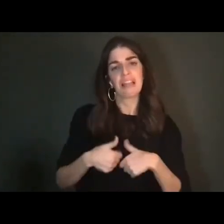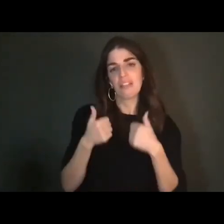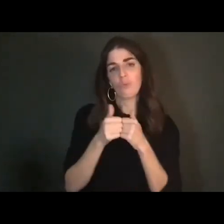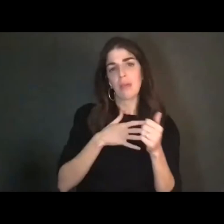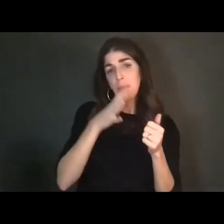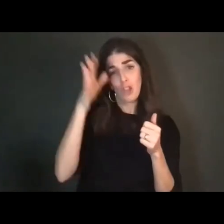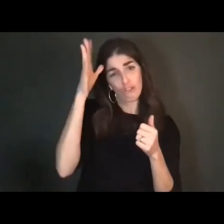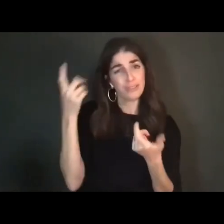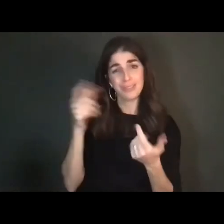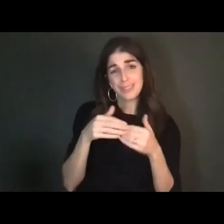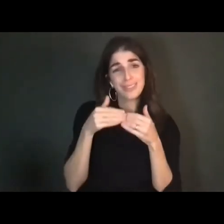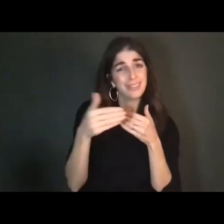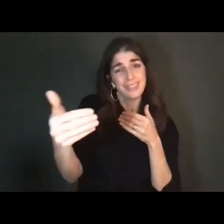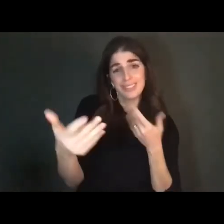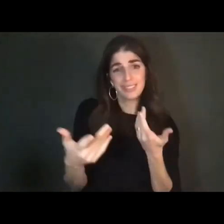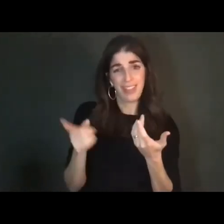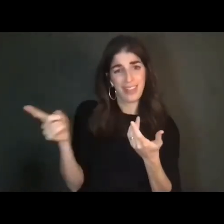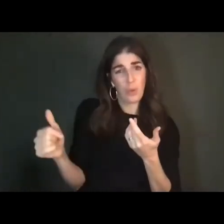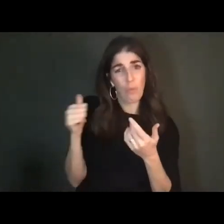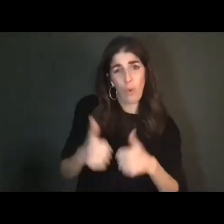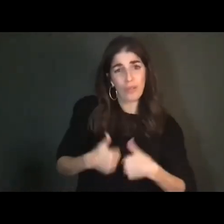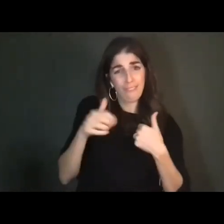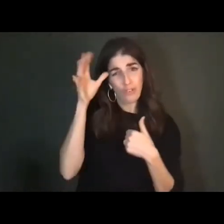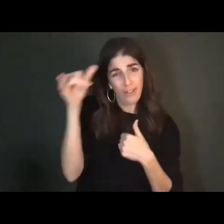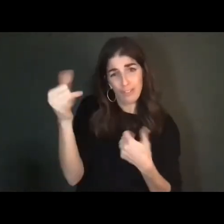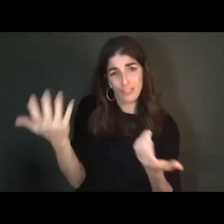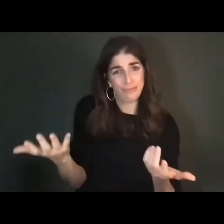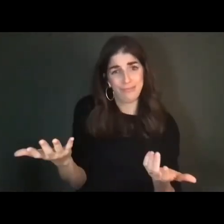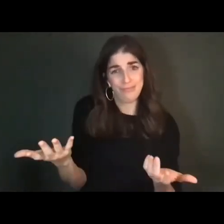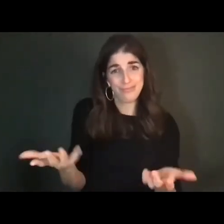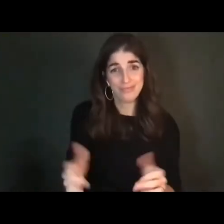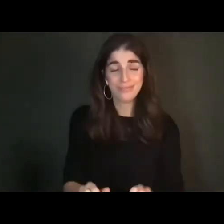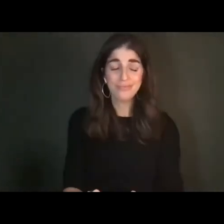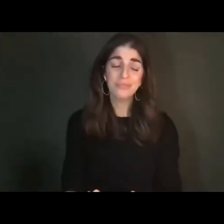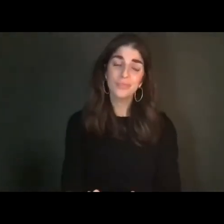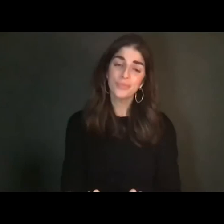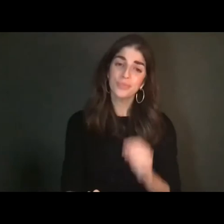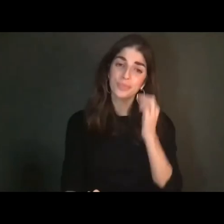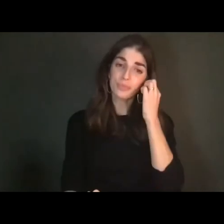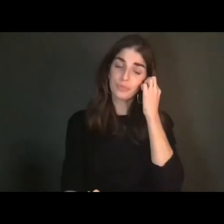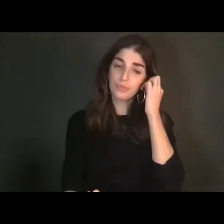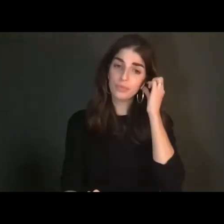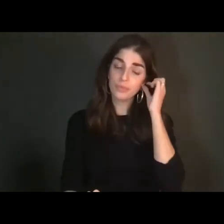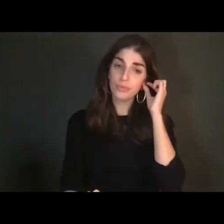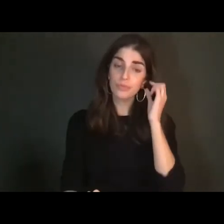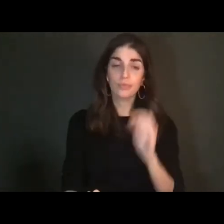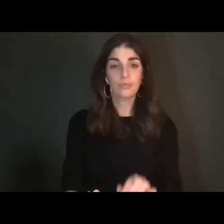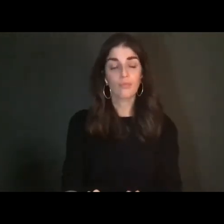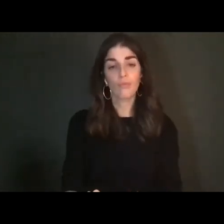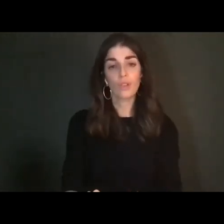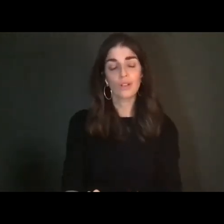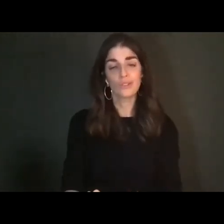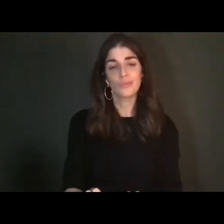There's no avoiding that. Well, so. [sigh] I couldn't get past it all with him. With